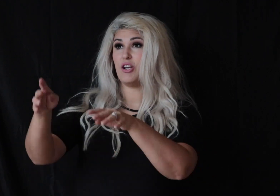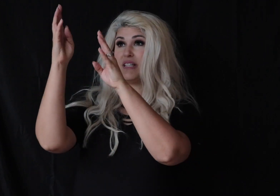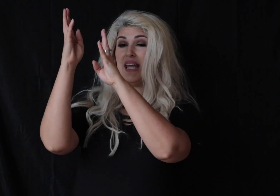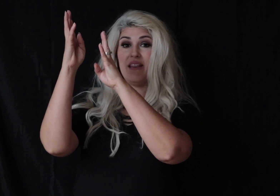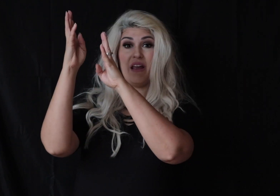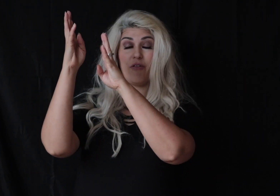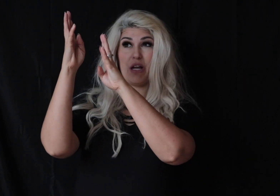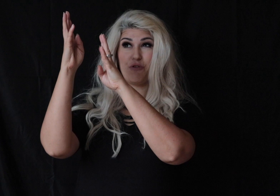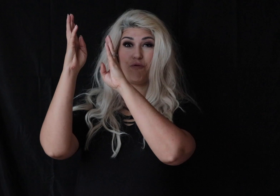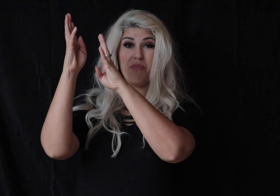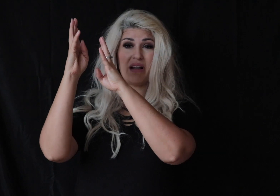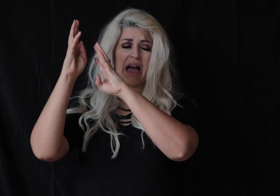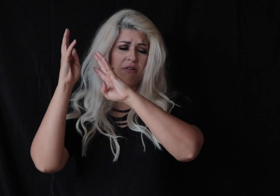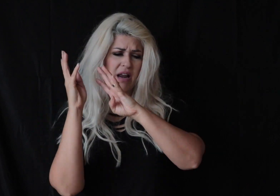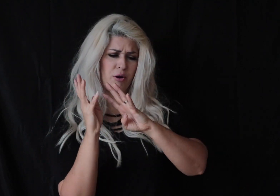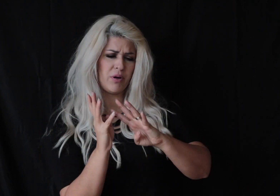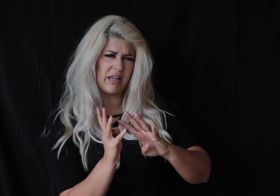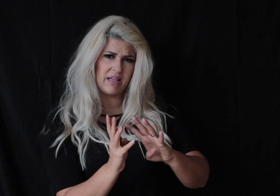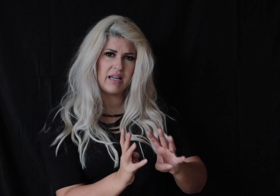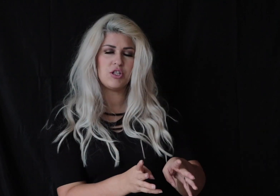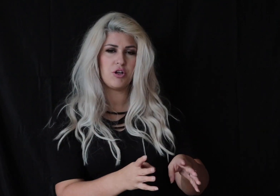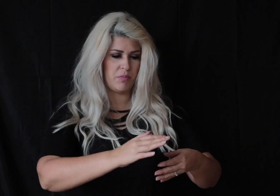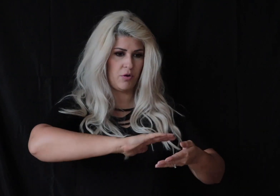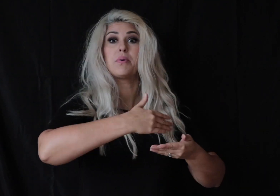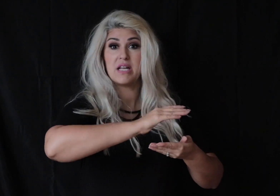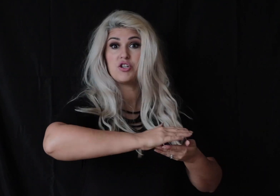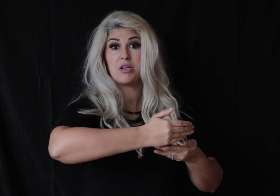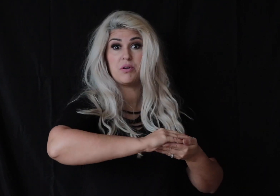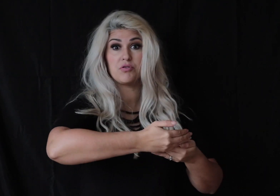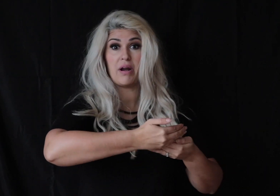It's like you're taking the information from the cloud and putting it into your laptop or your computer